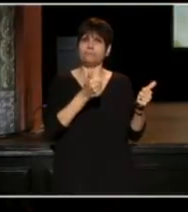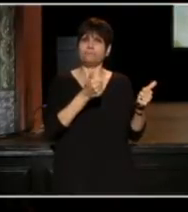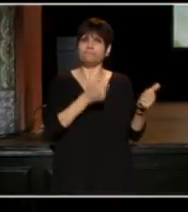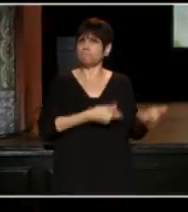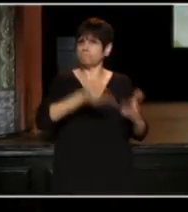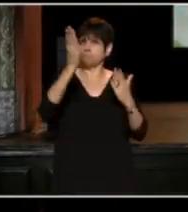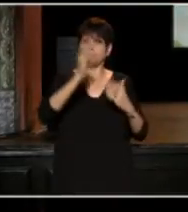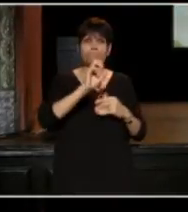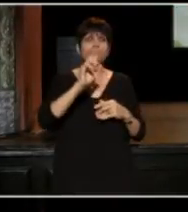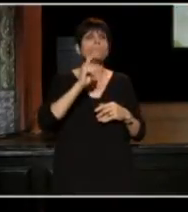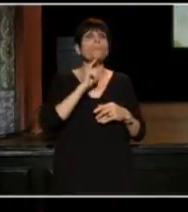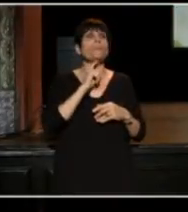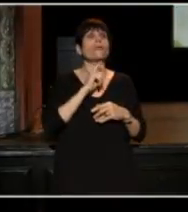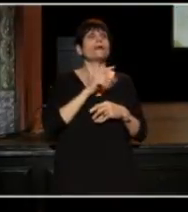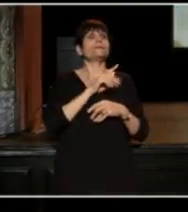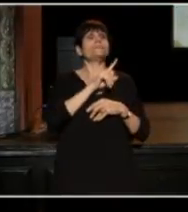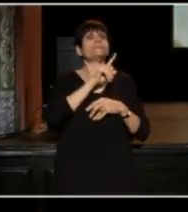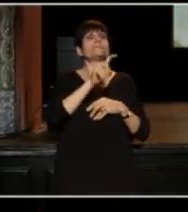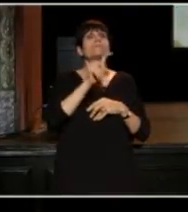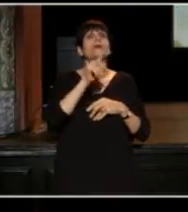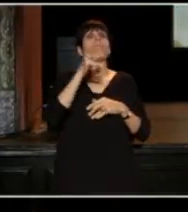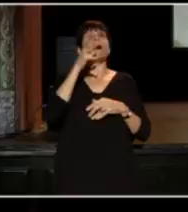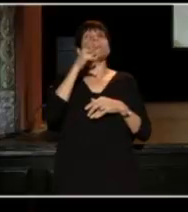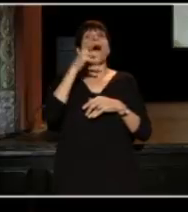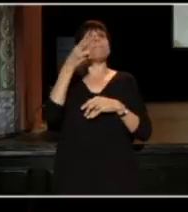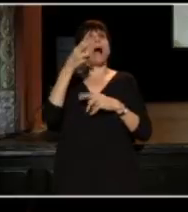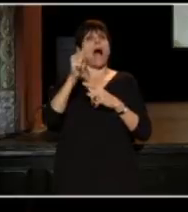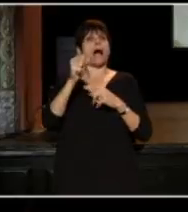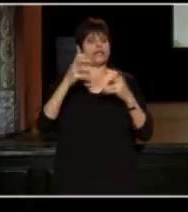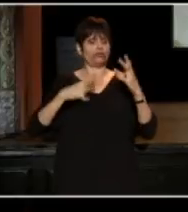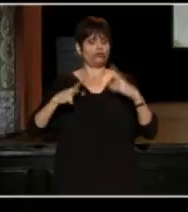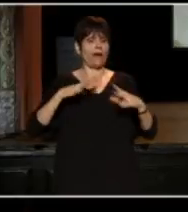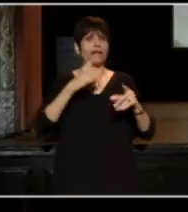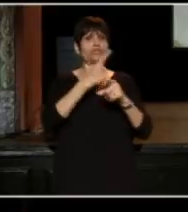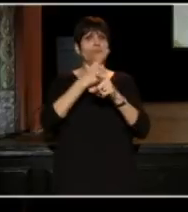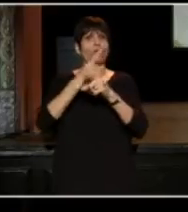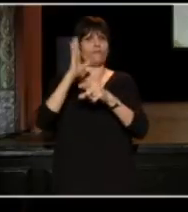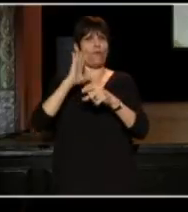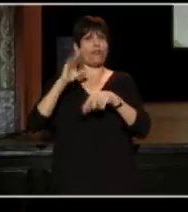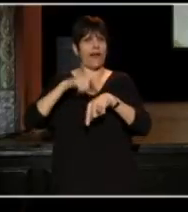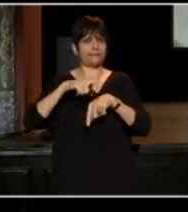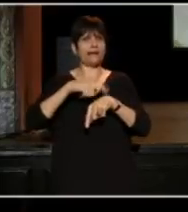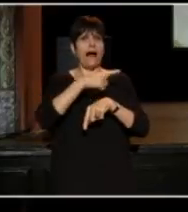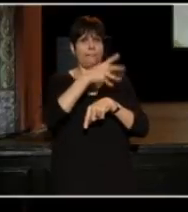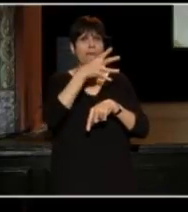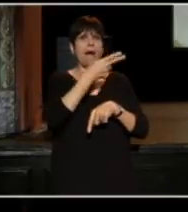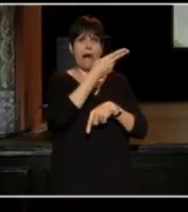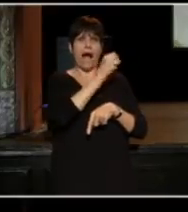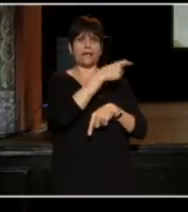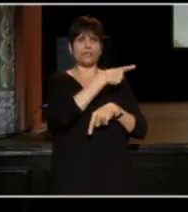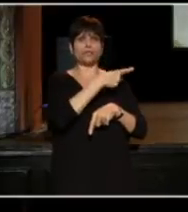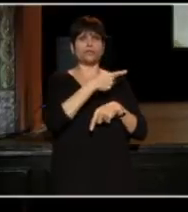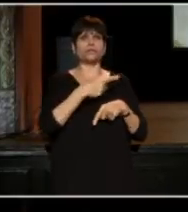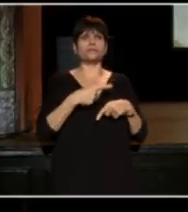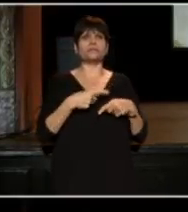That's my mom in high school. Dressed very appropriately for the times: a dress cut below the knees,